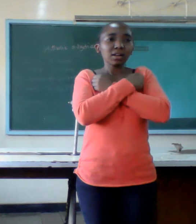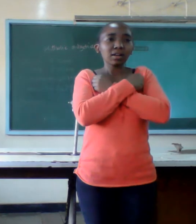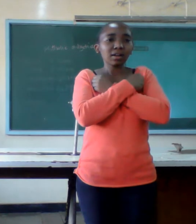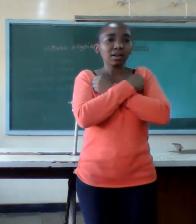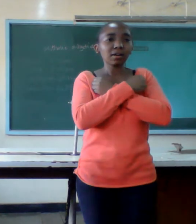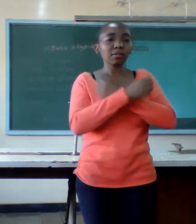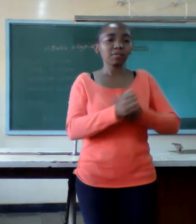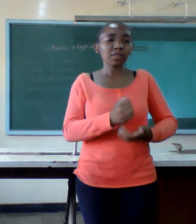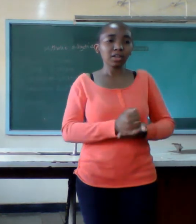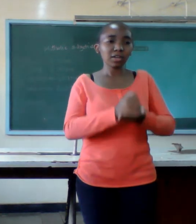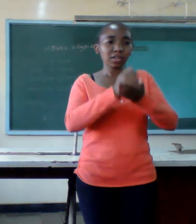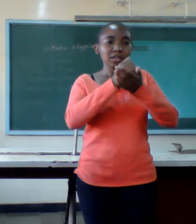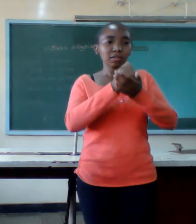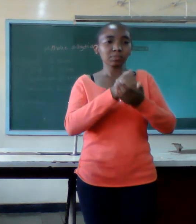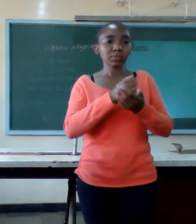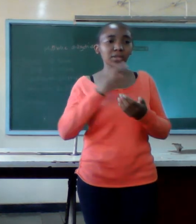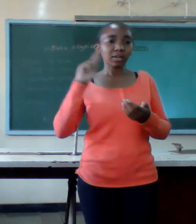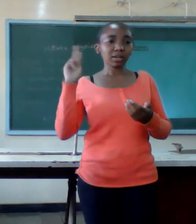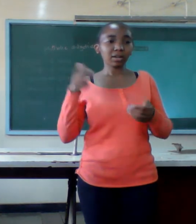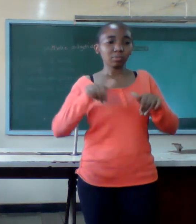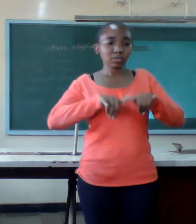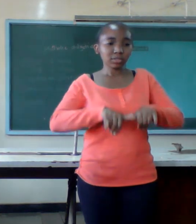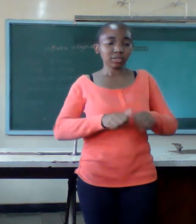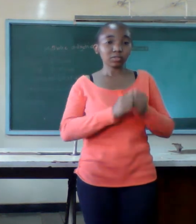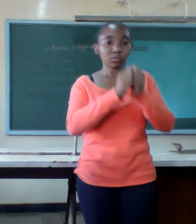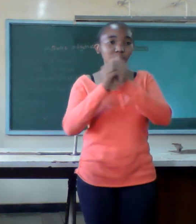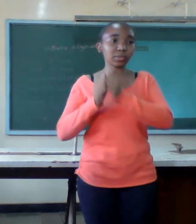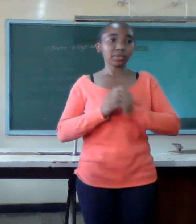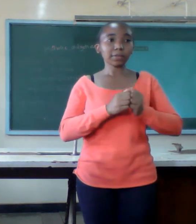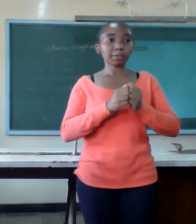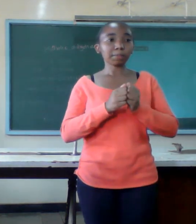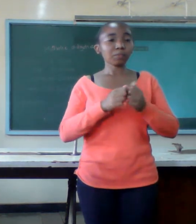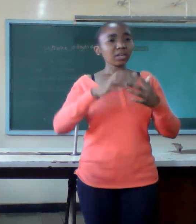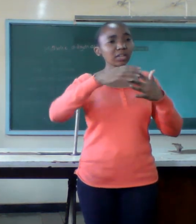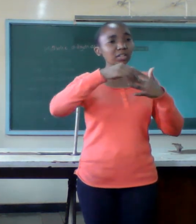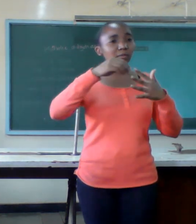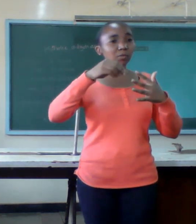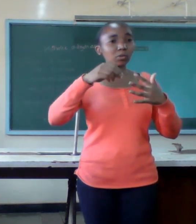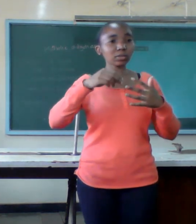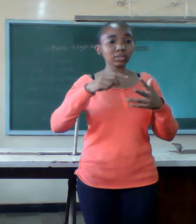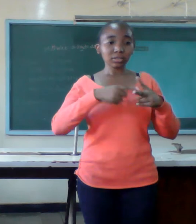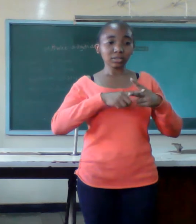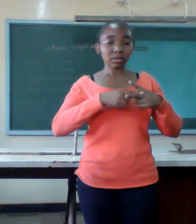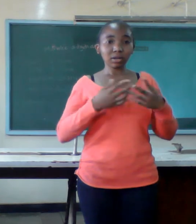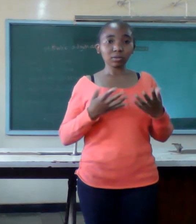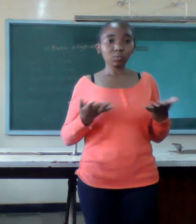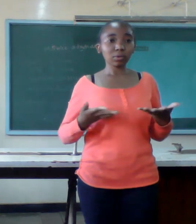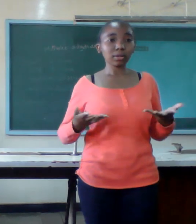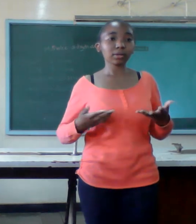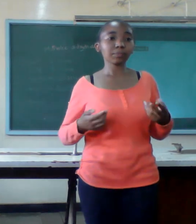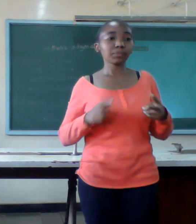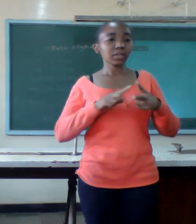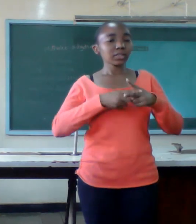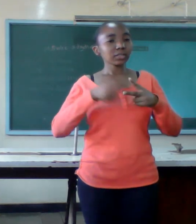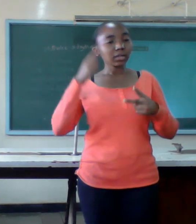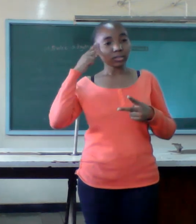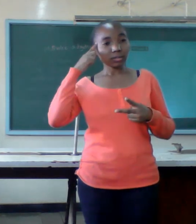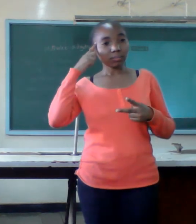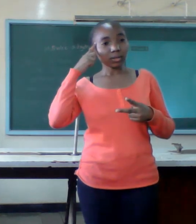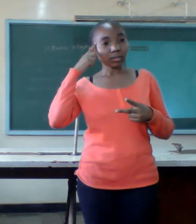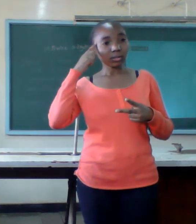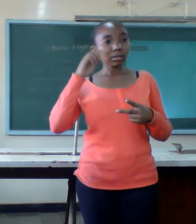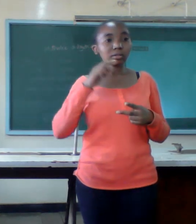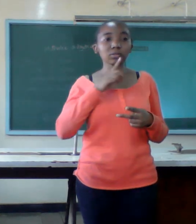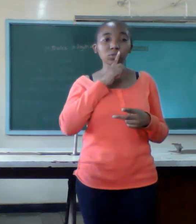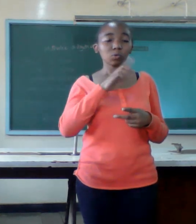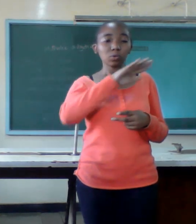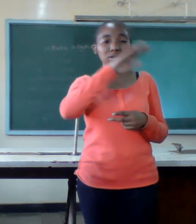before starting in the mind and the default the mind never ever entertain total getting a divorce